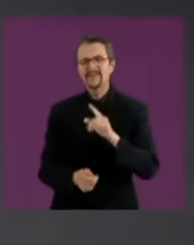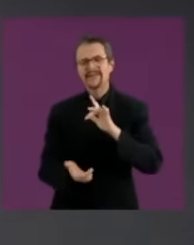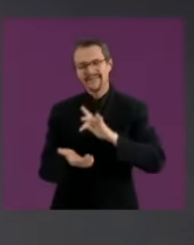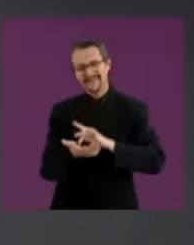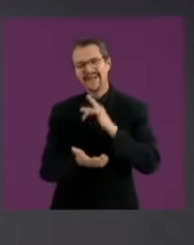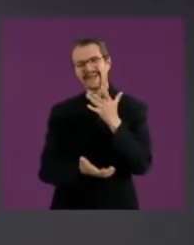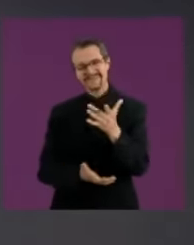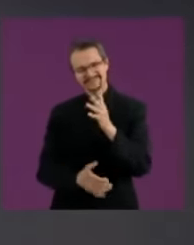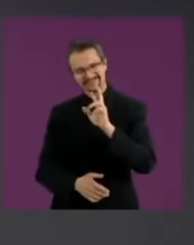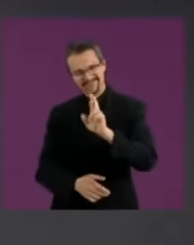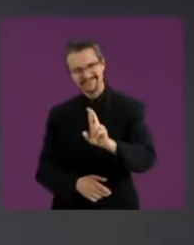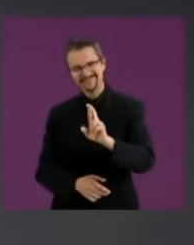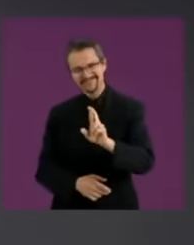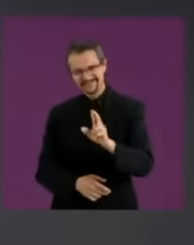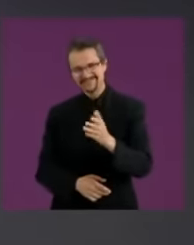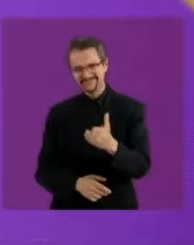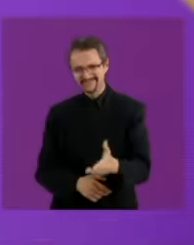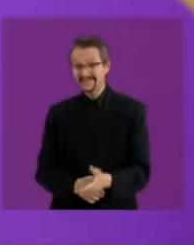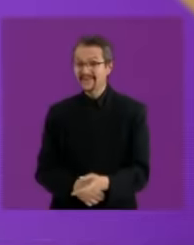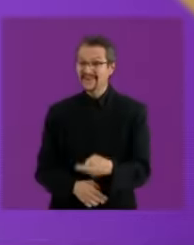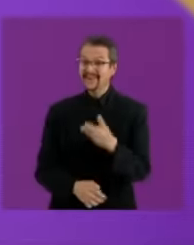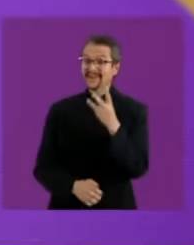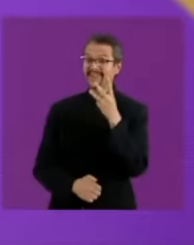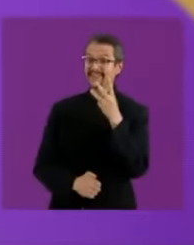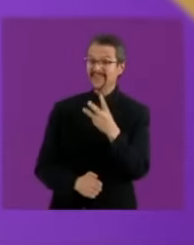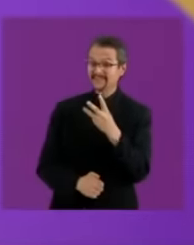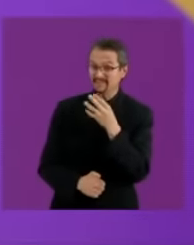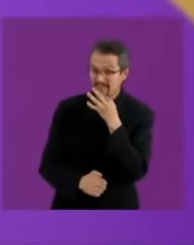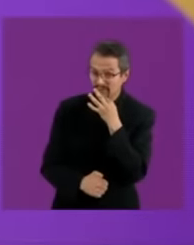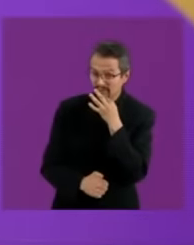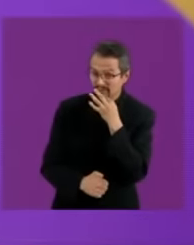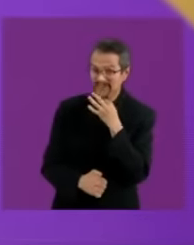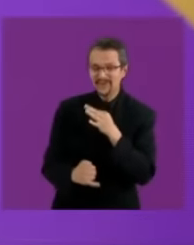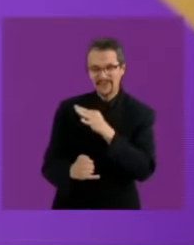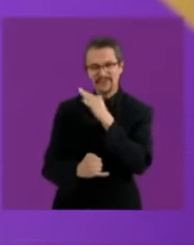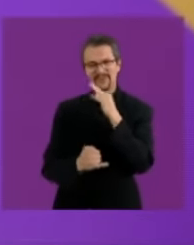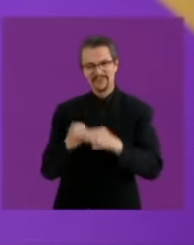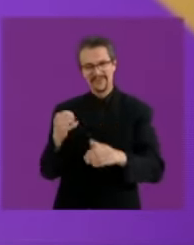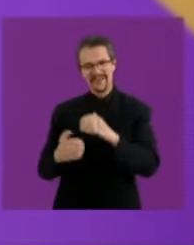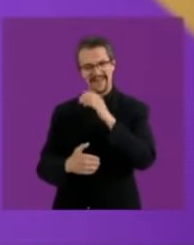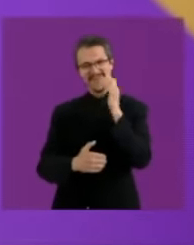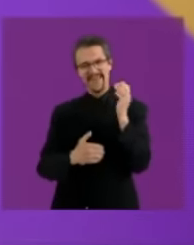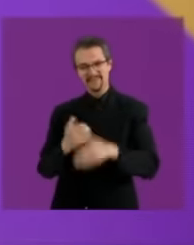the final three minutes of the candidates end and good with this participation We have concluded